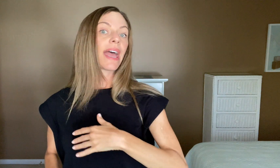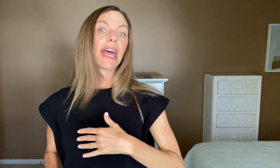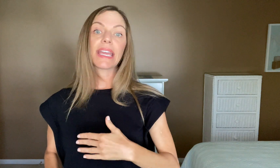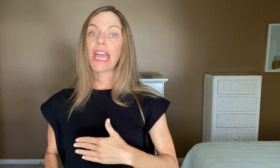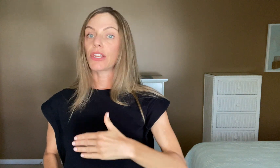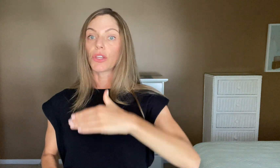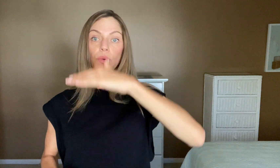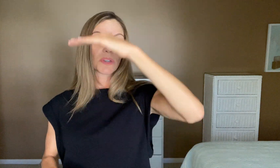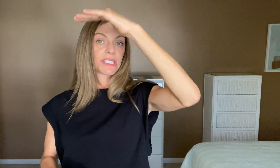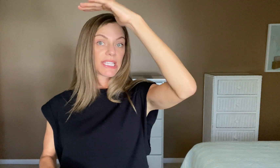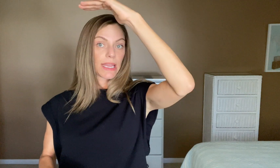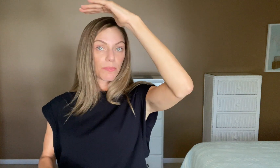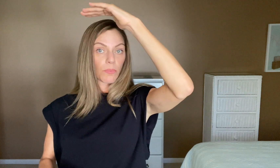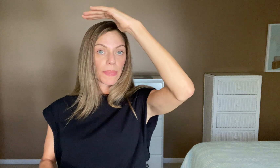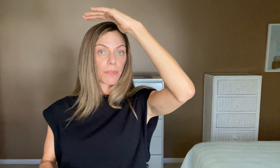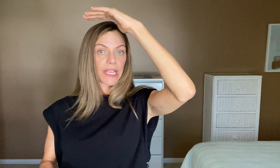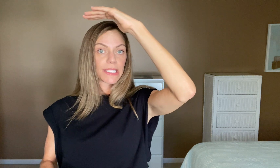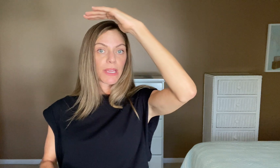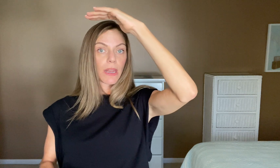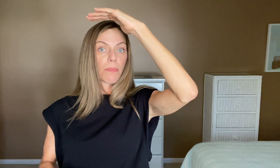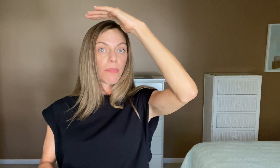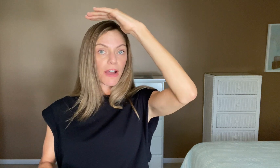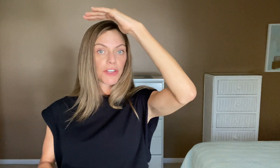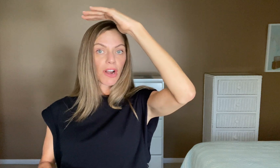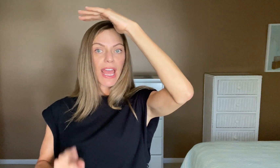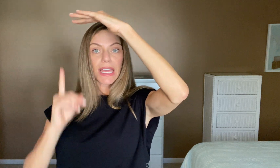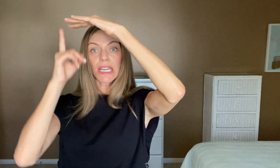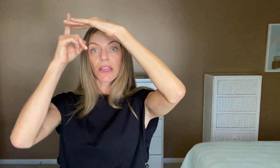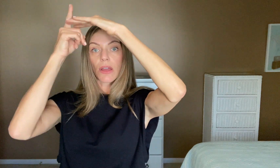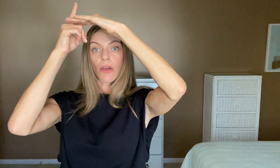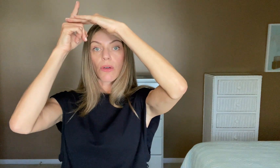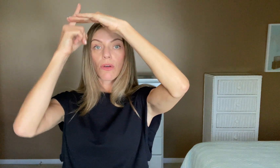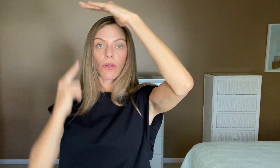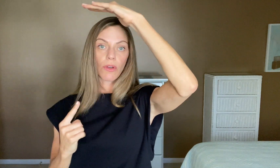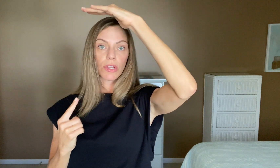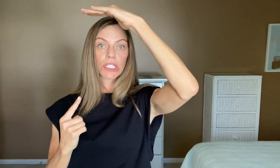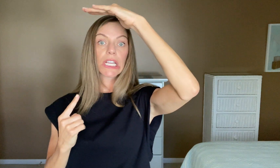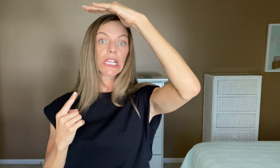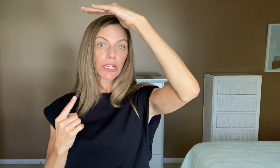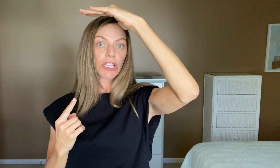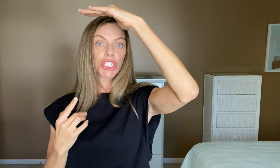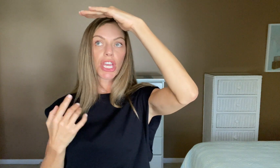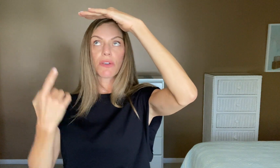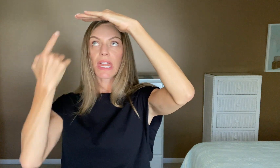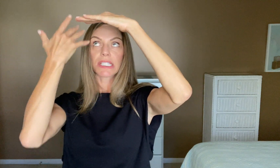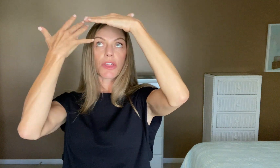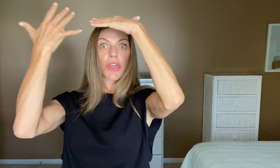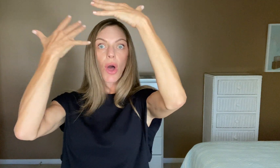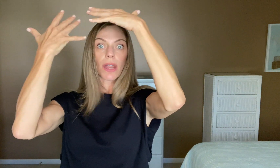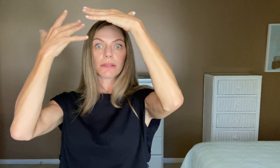Again you will see it with the placement above your head, to clearly show that it's a thought -